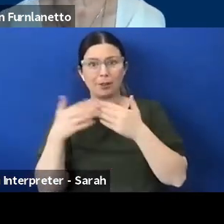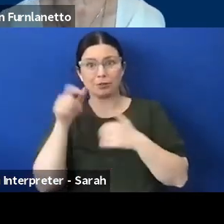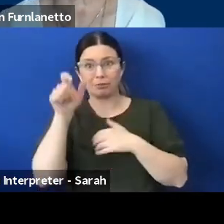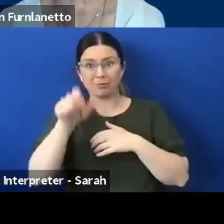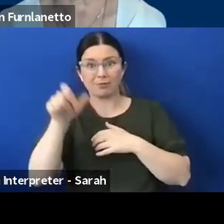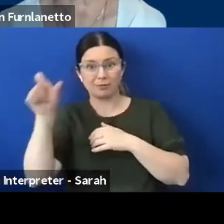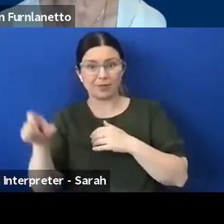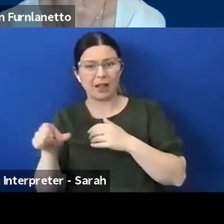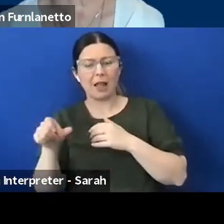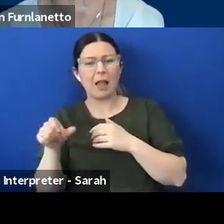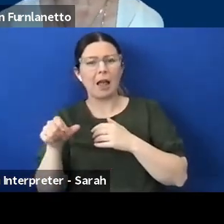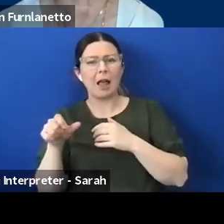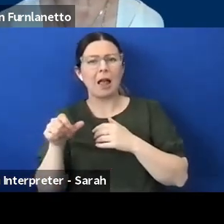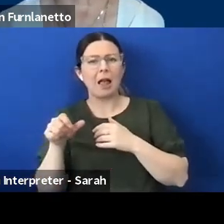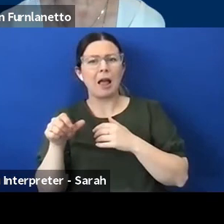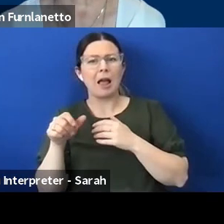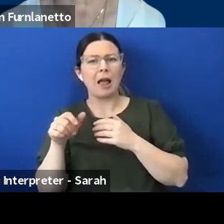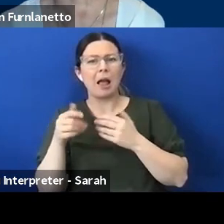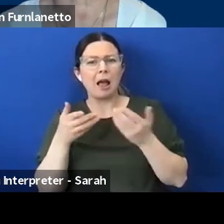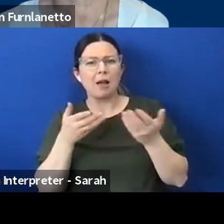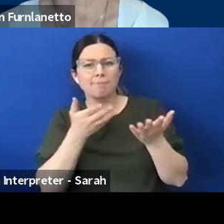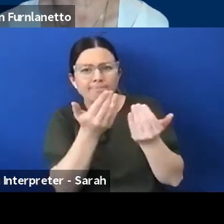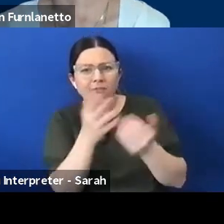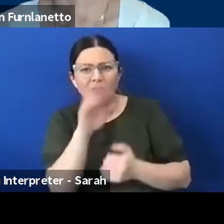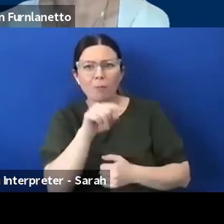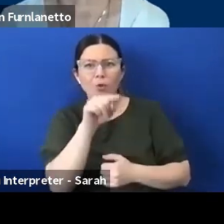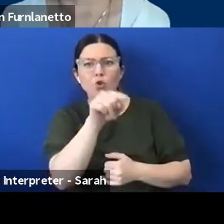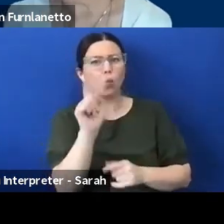seek from you what you would need yeah i look i think these um